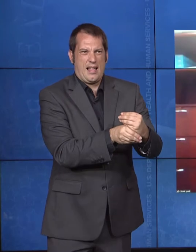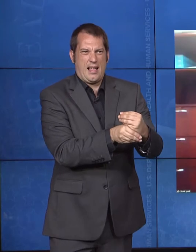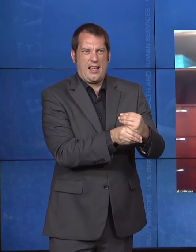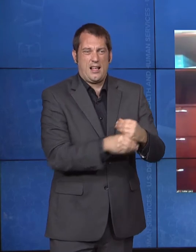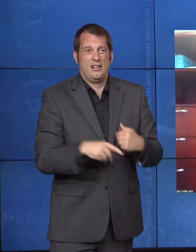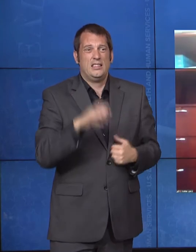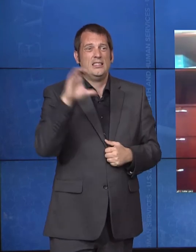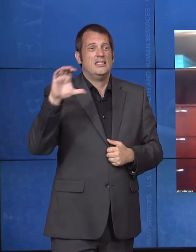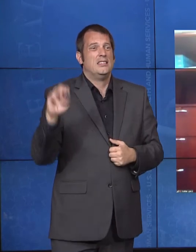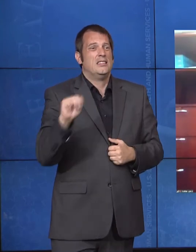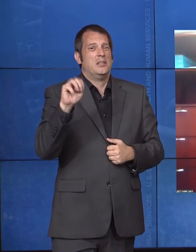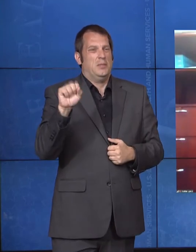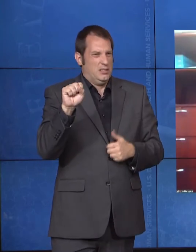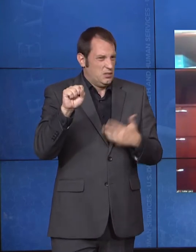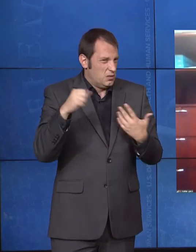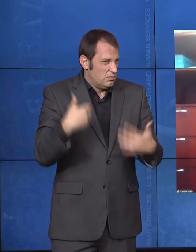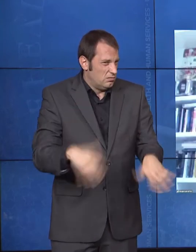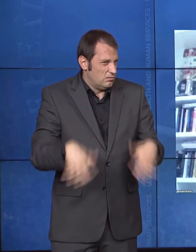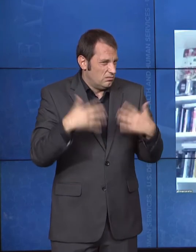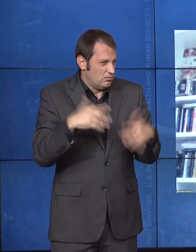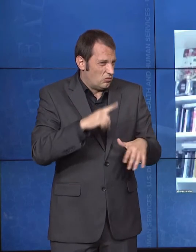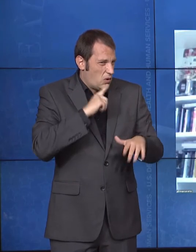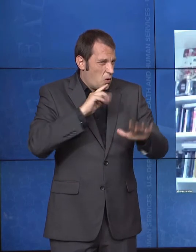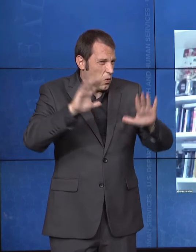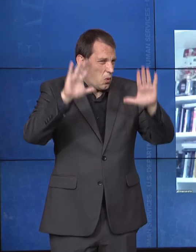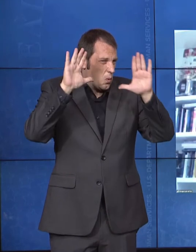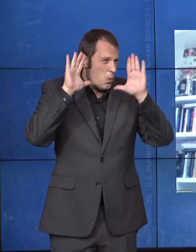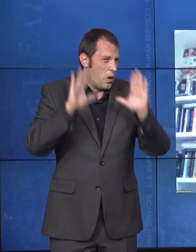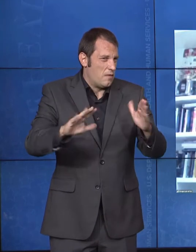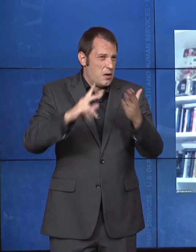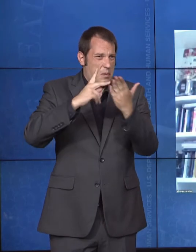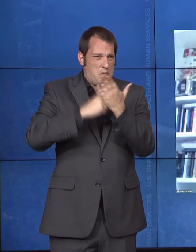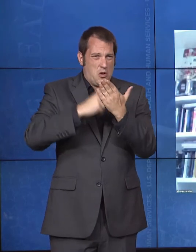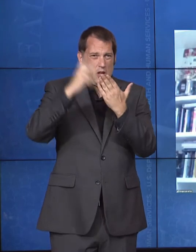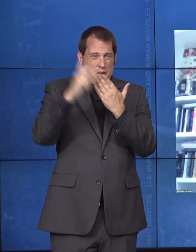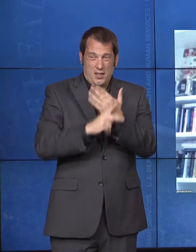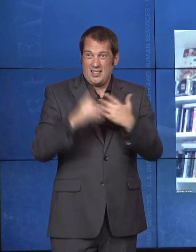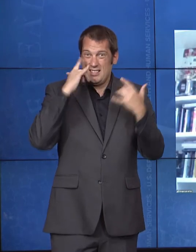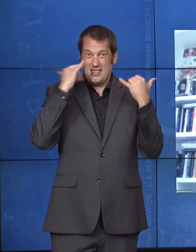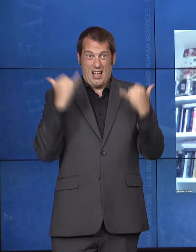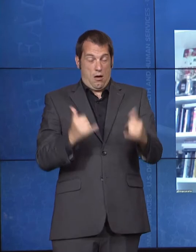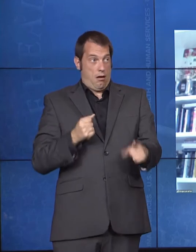setting, and especially during COVID-19, where there's a whole lot of things in flux as to